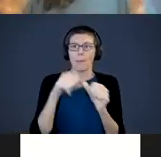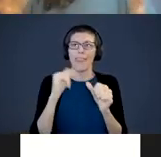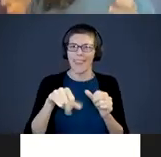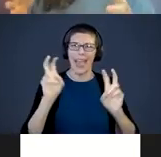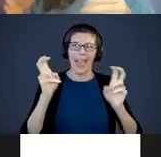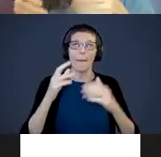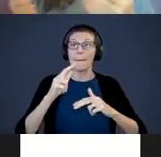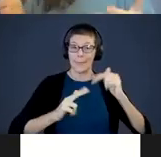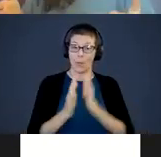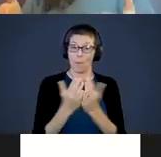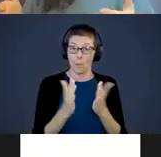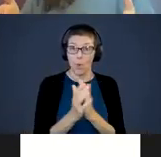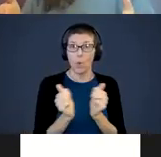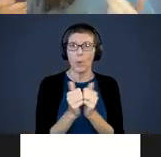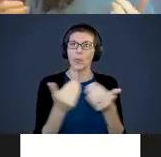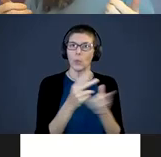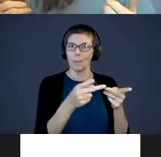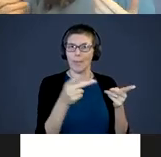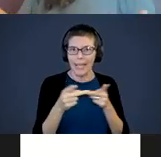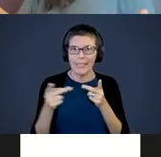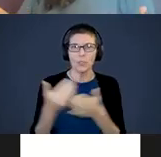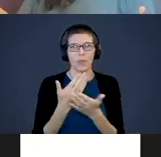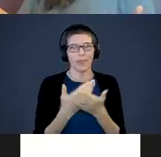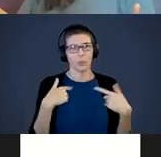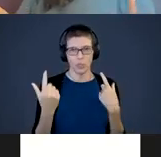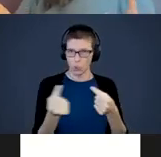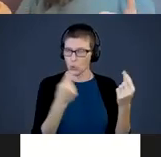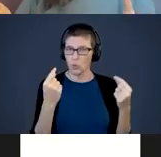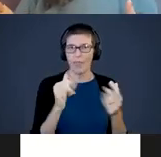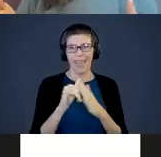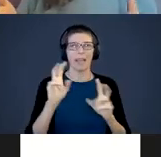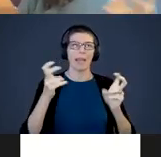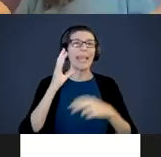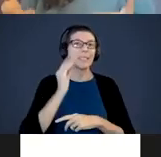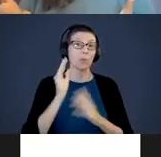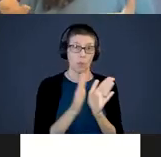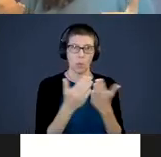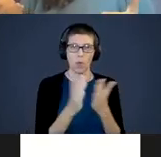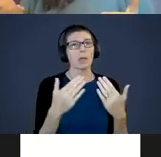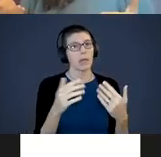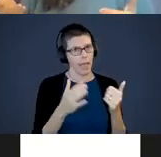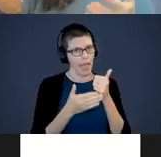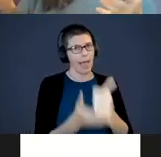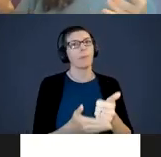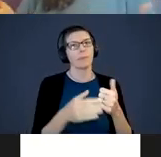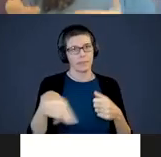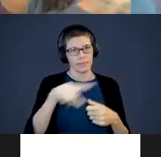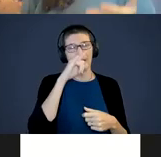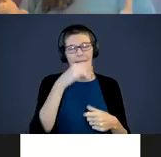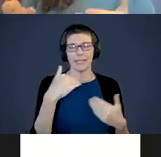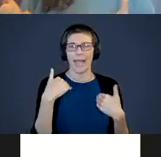new places and things that we do - an experience book - helps kids to have constant exposure to